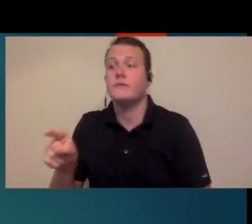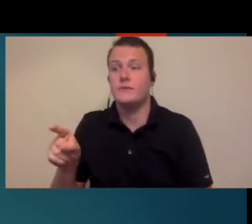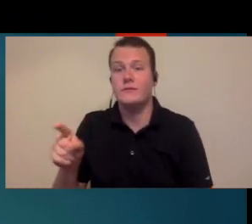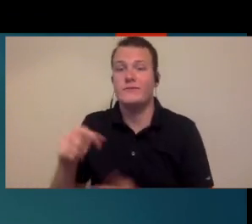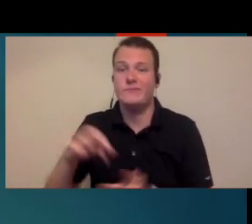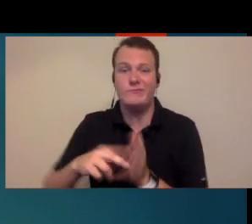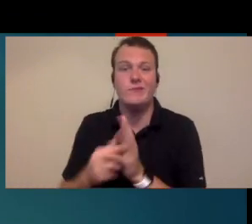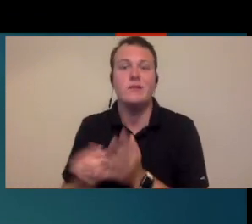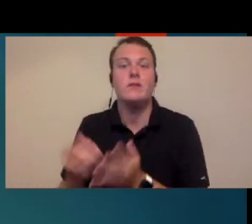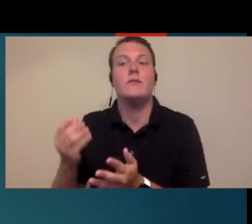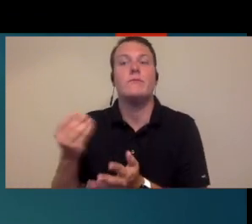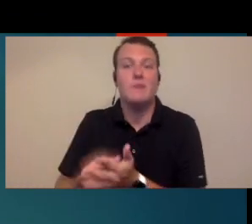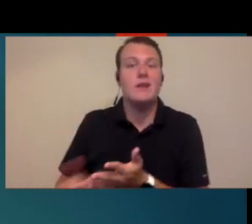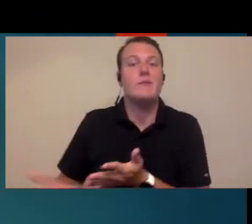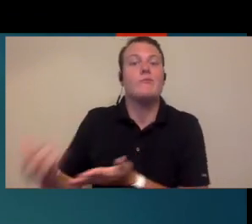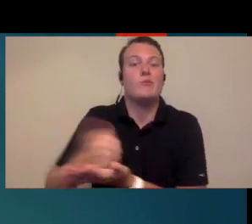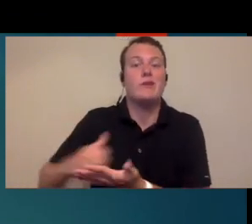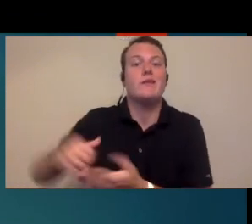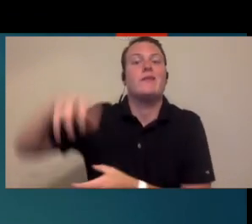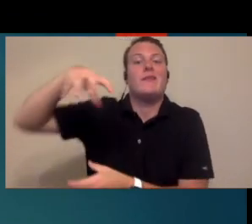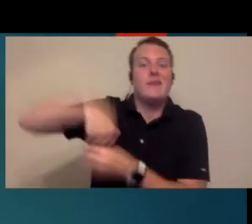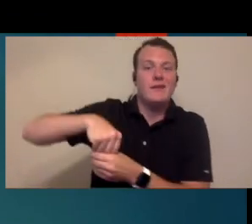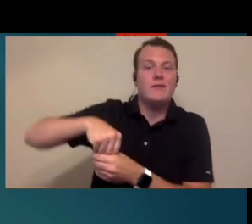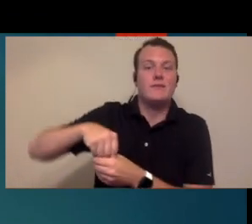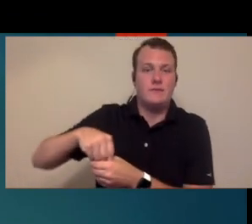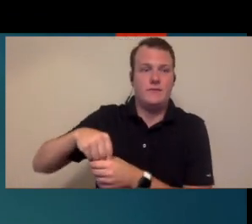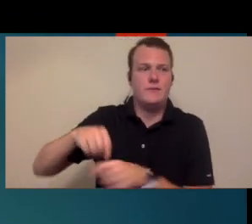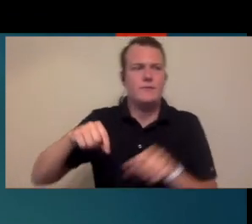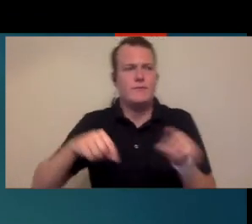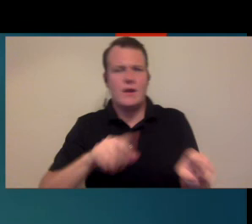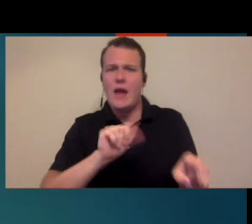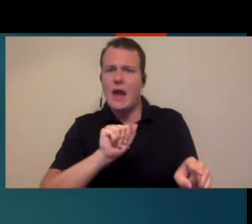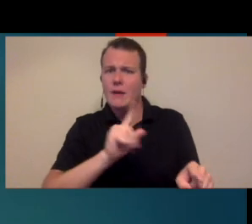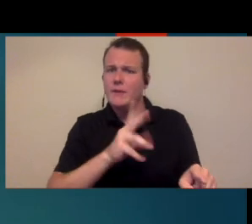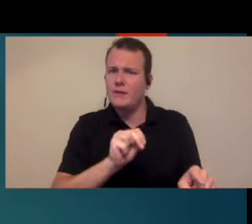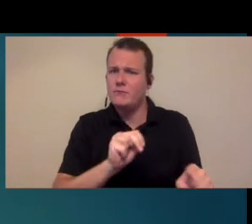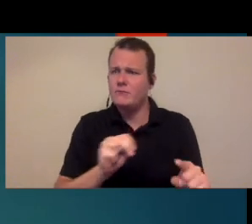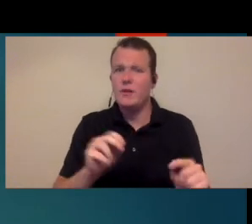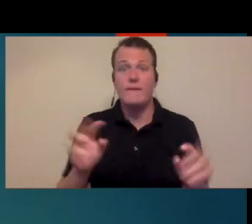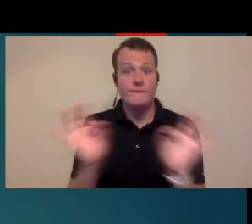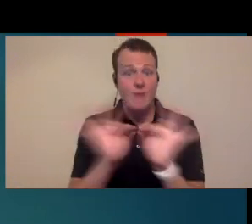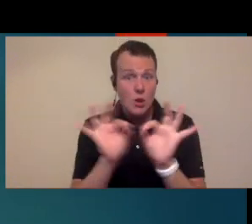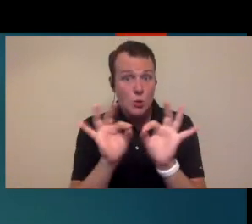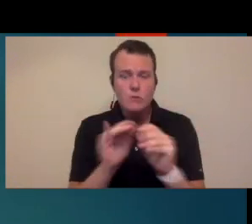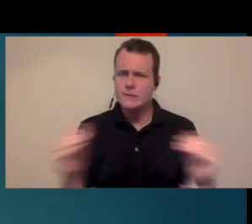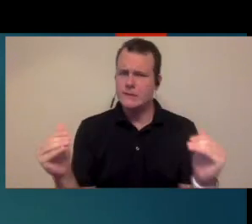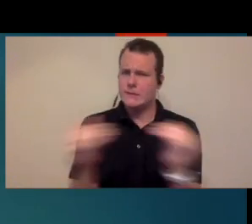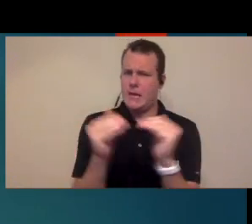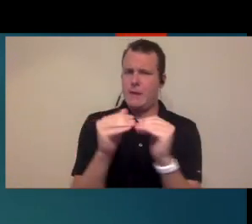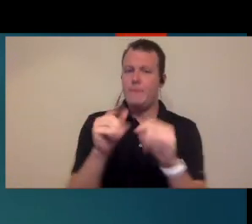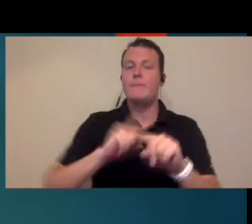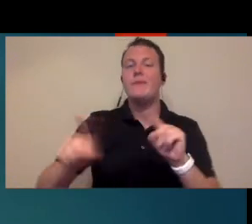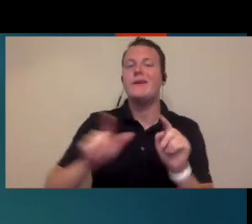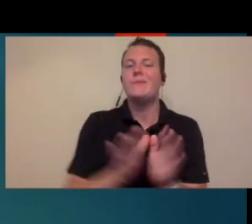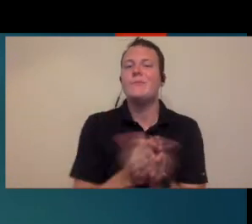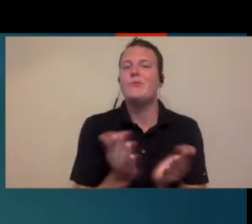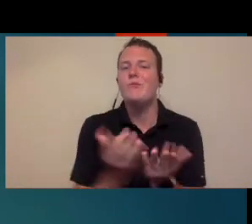services will be the one that's actually generating revenue versus the person behind the scenes who is equally as valuable it's not going to look like